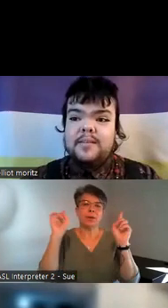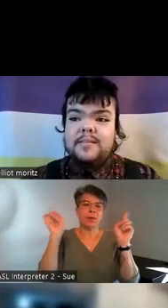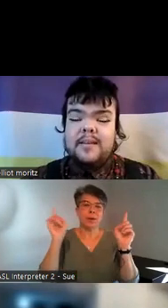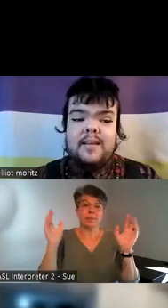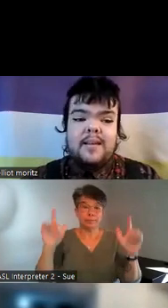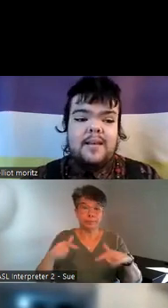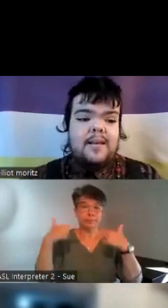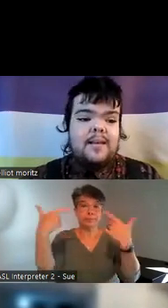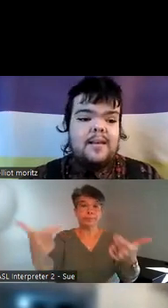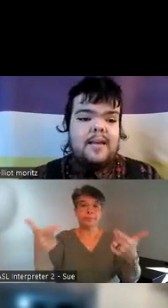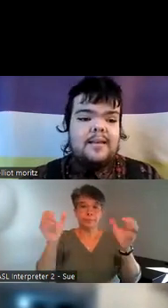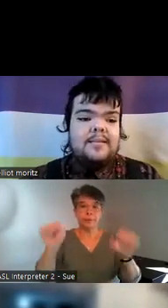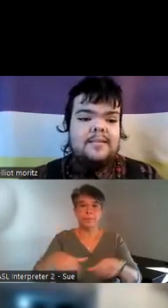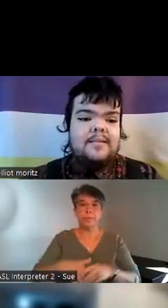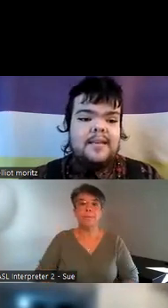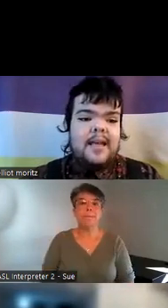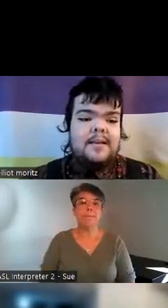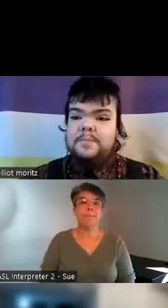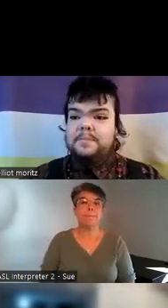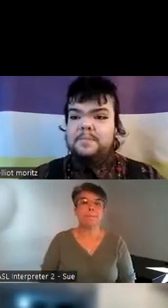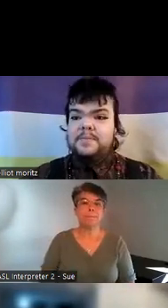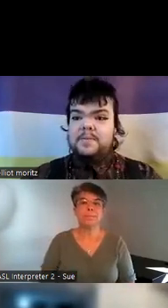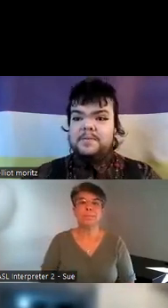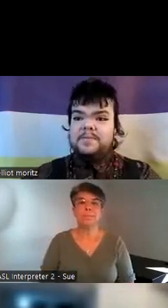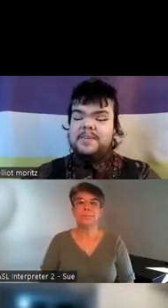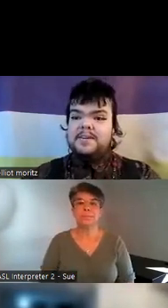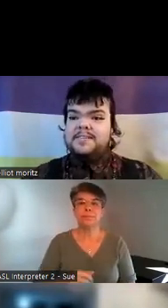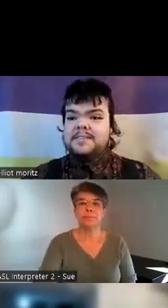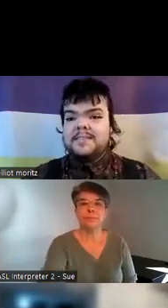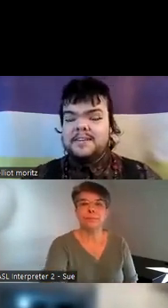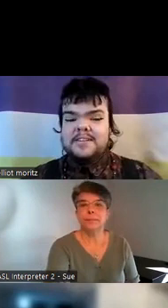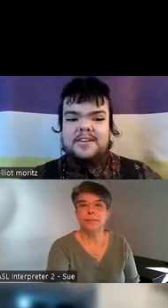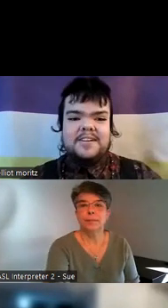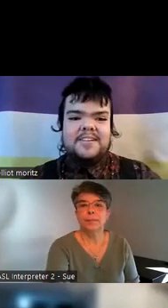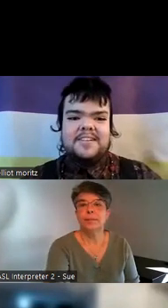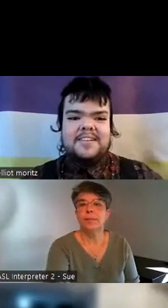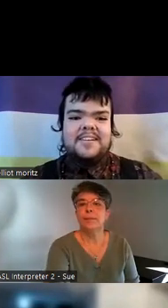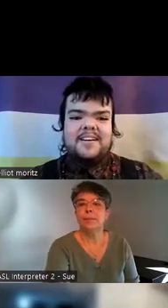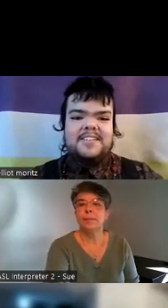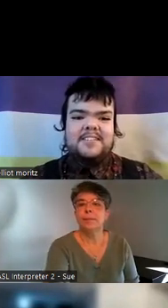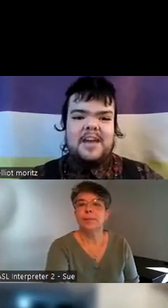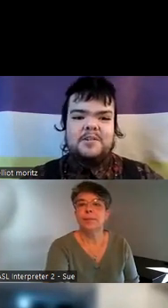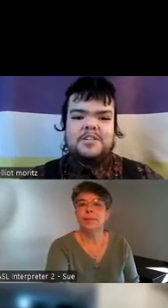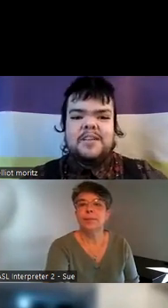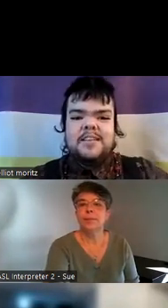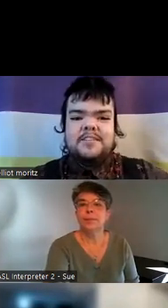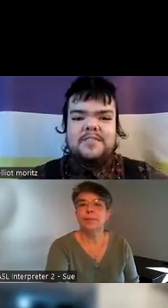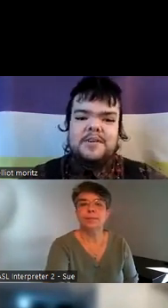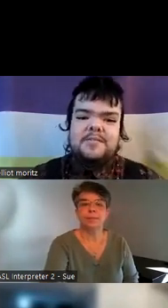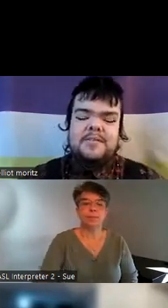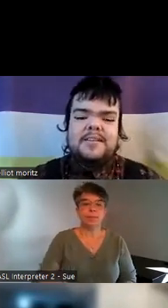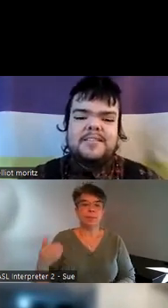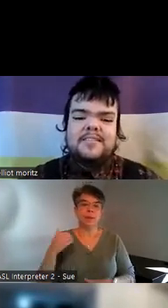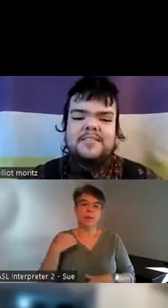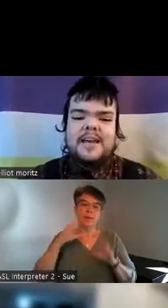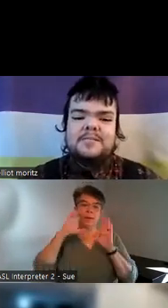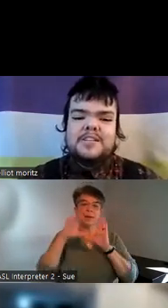open and yeah so here is here's our our little couch I've got a little photo of a couch here